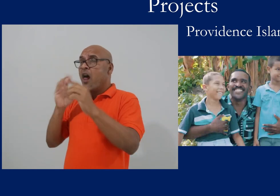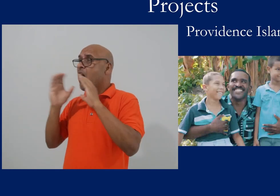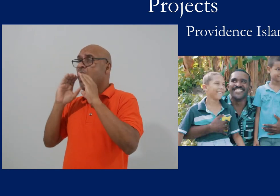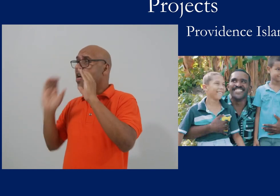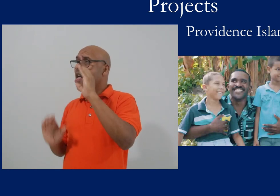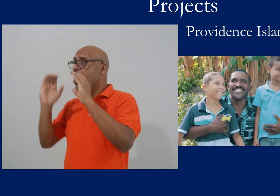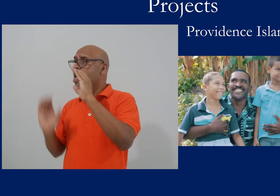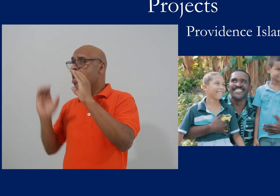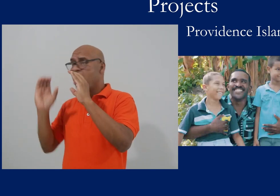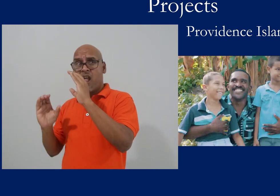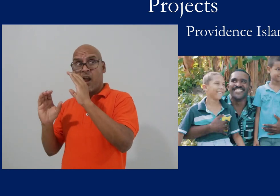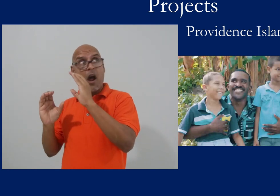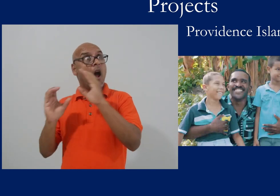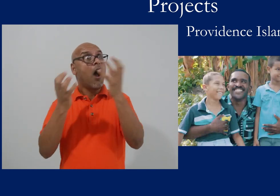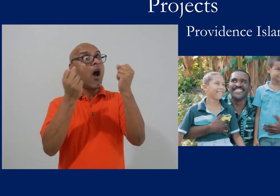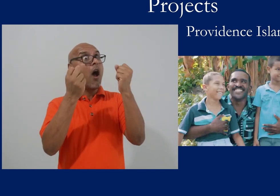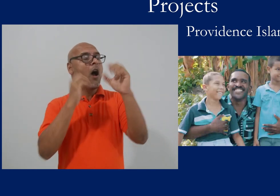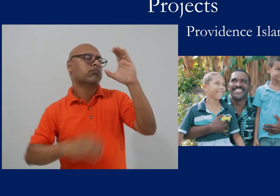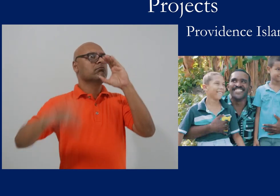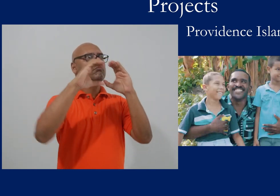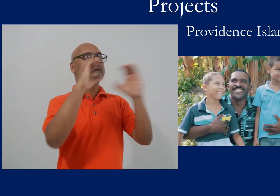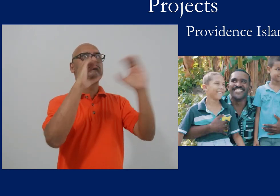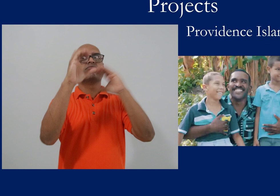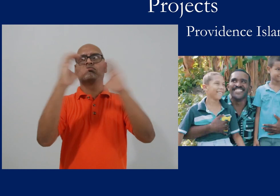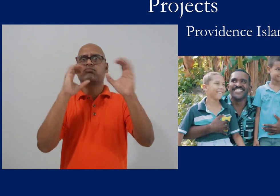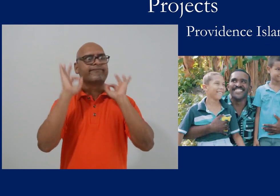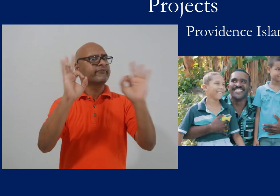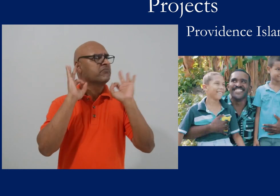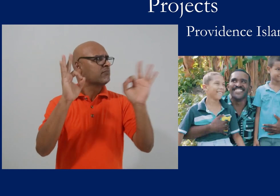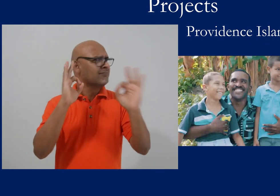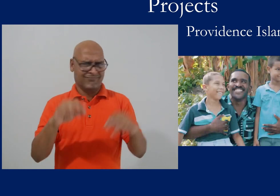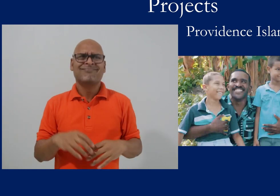such a lot with communication, and with sign language he was able to communicate so well.